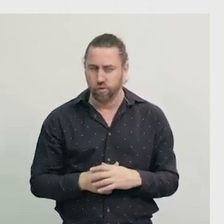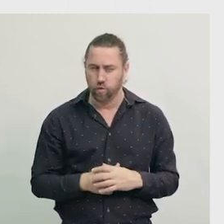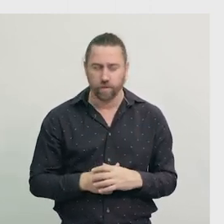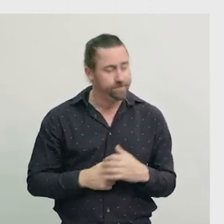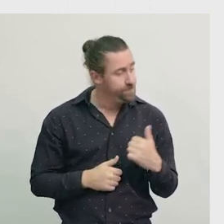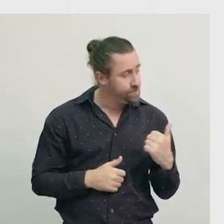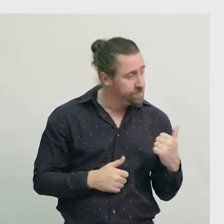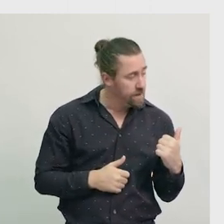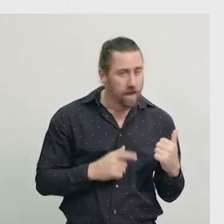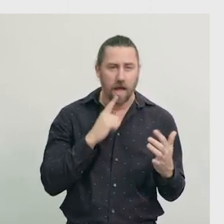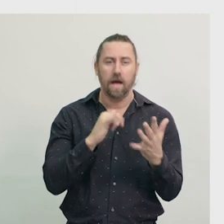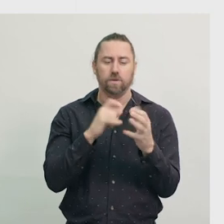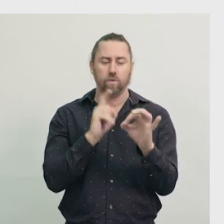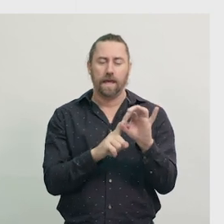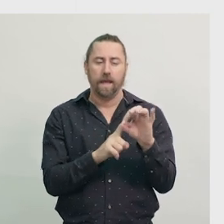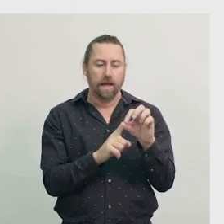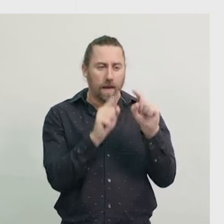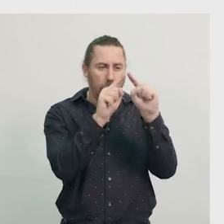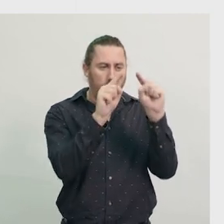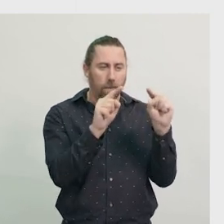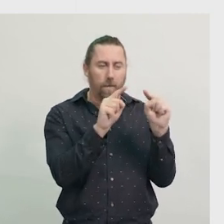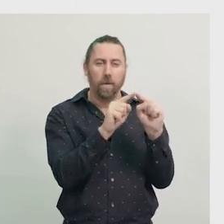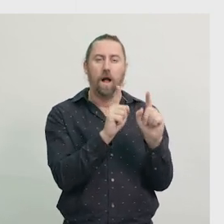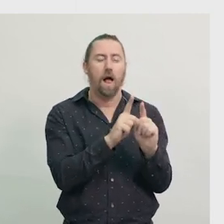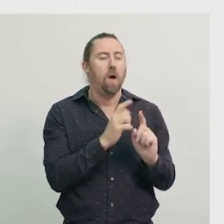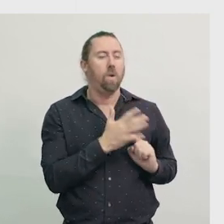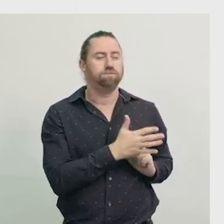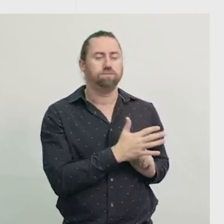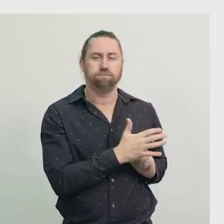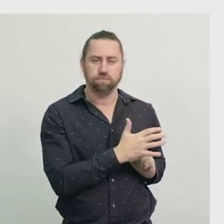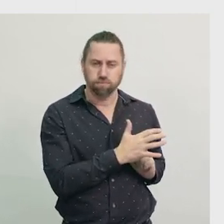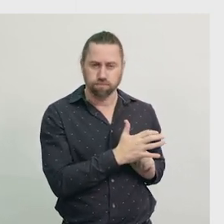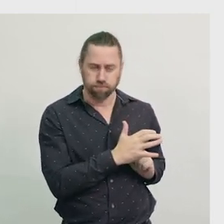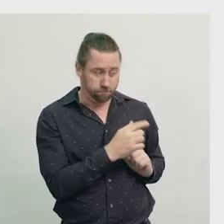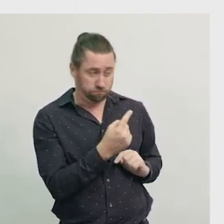The small square is used for the tail rotor. This piece is at the back of the helicopter.